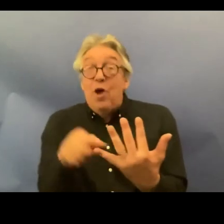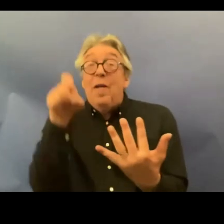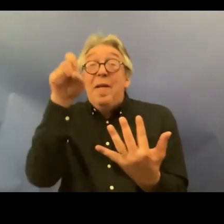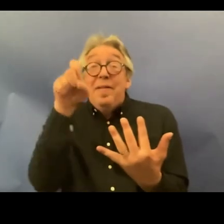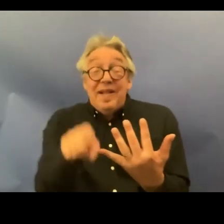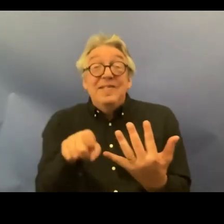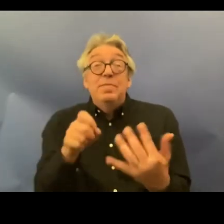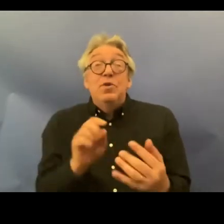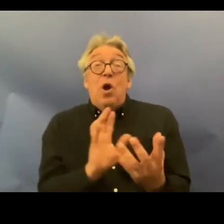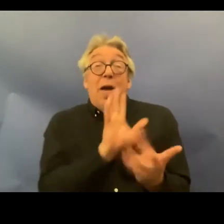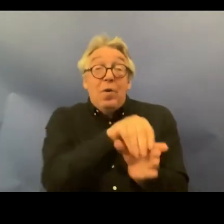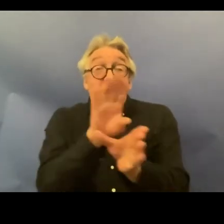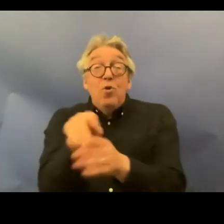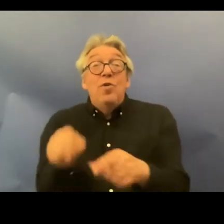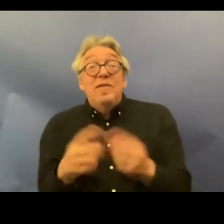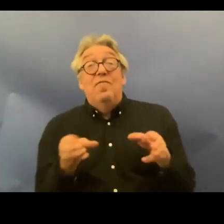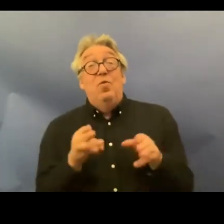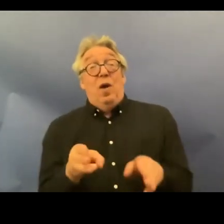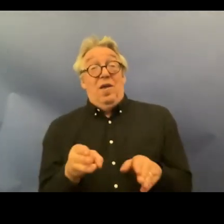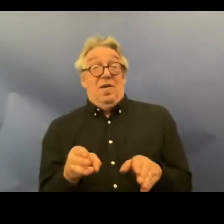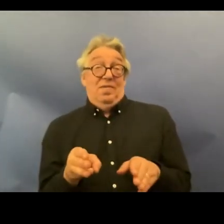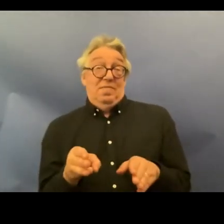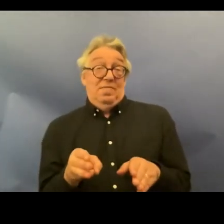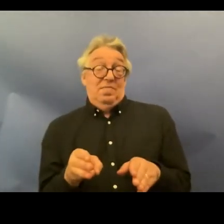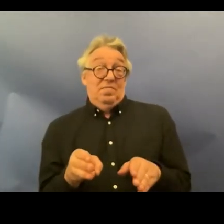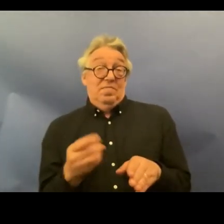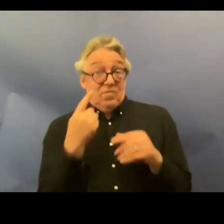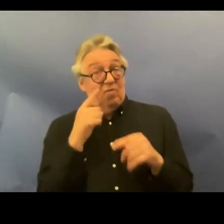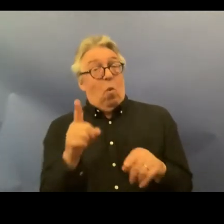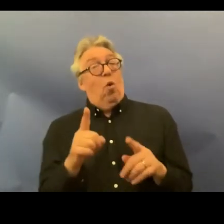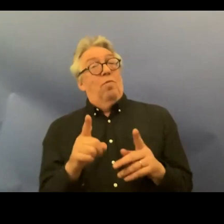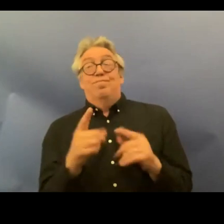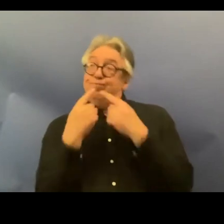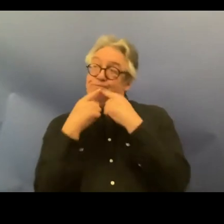differently in order to become effective when we start with the tradition rights